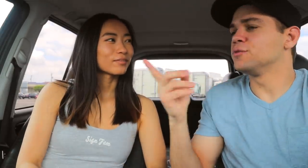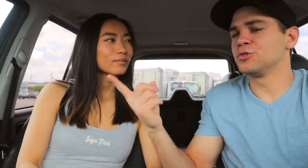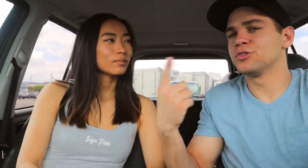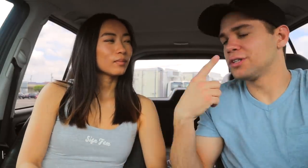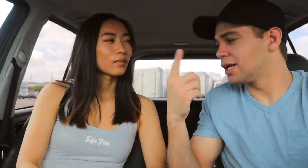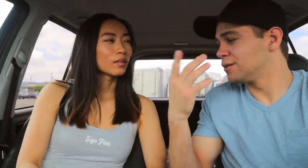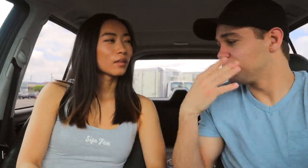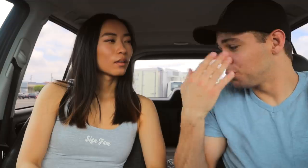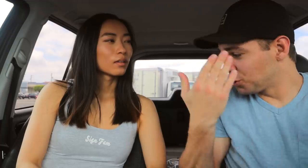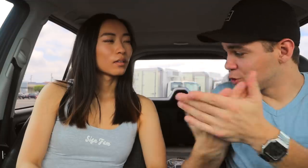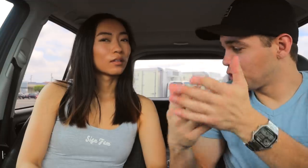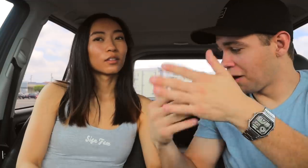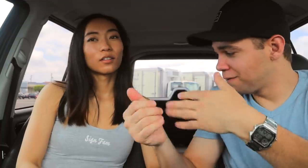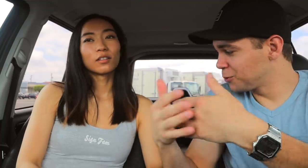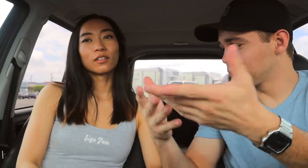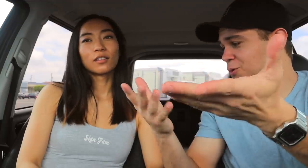Anyways, you were saying they're new, comfortable